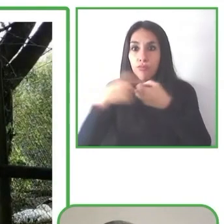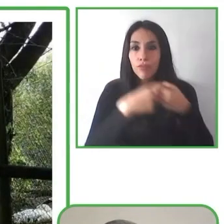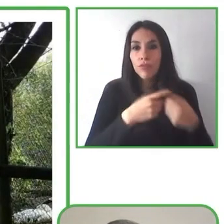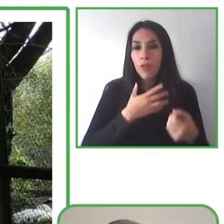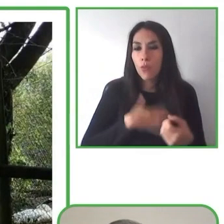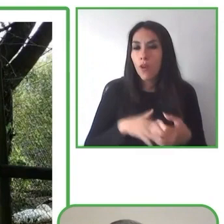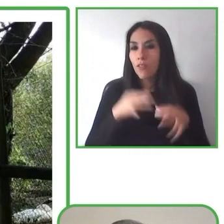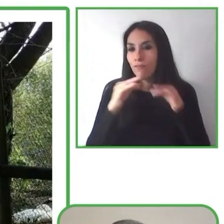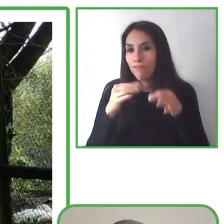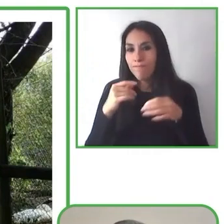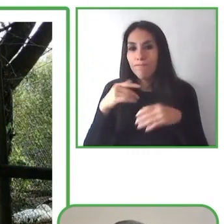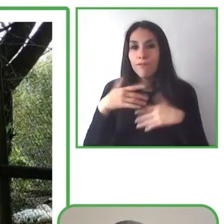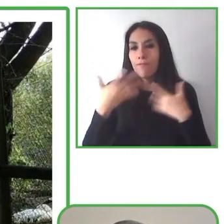About.